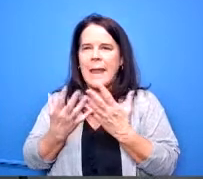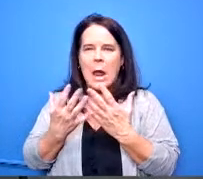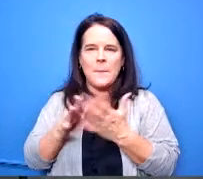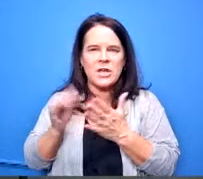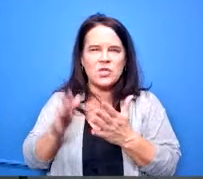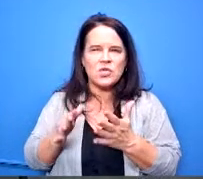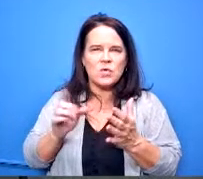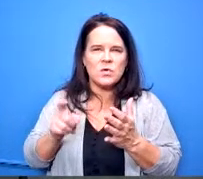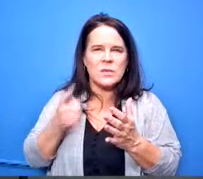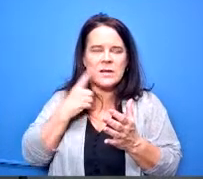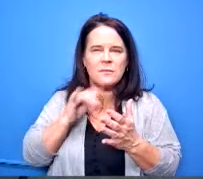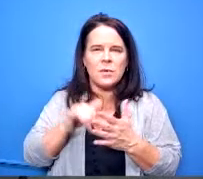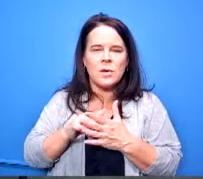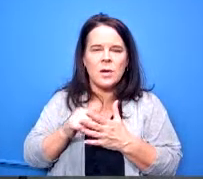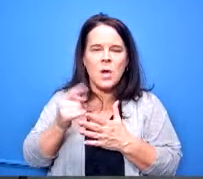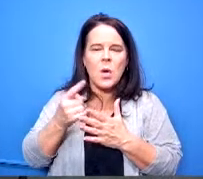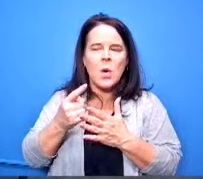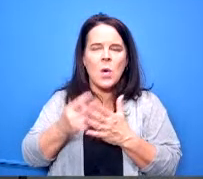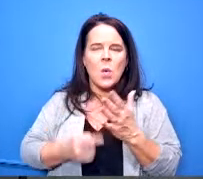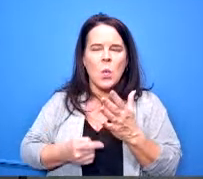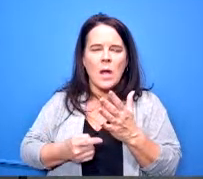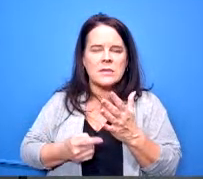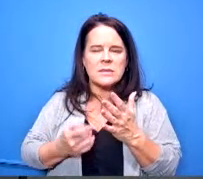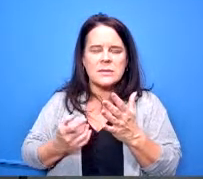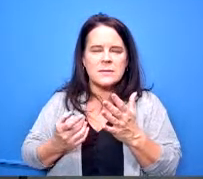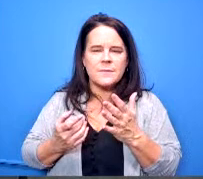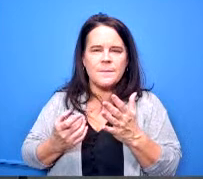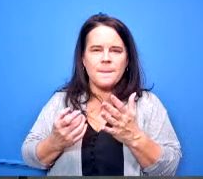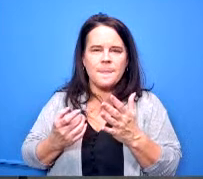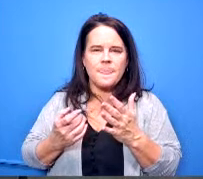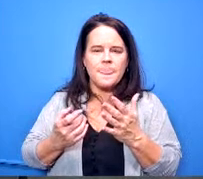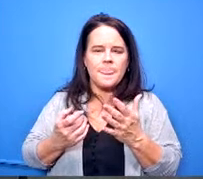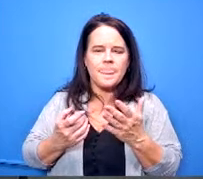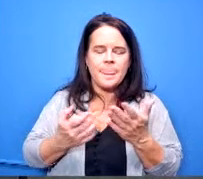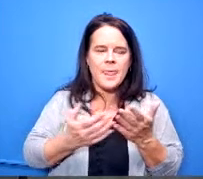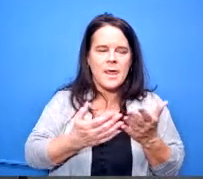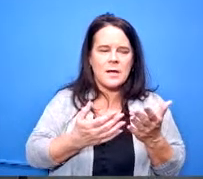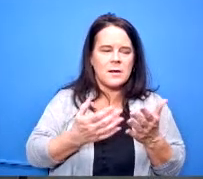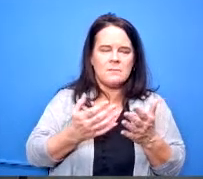school what's the lag between getting the request put in and having the teacher licensure